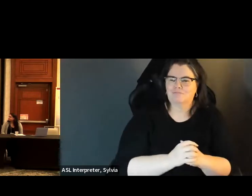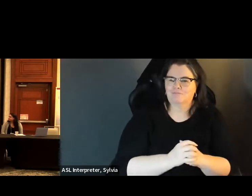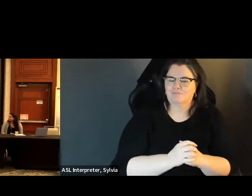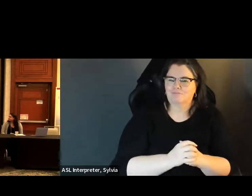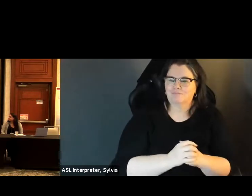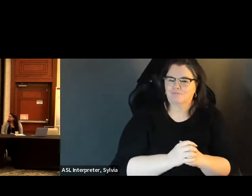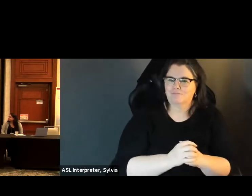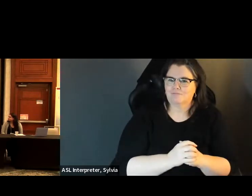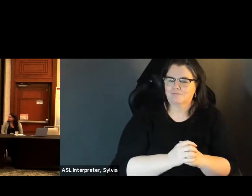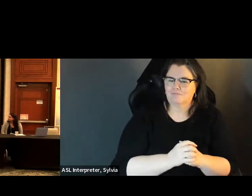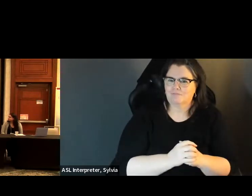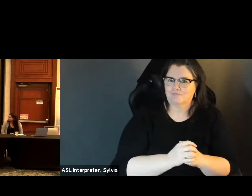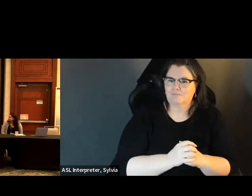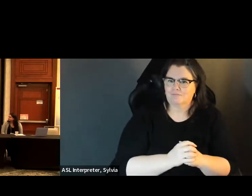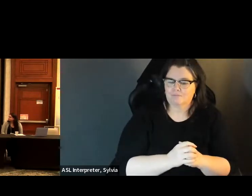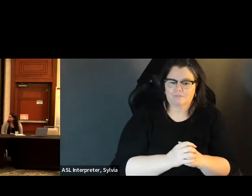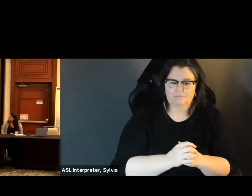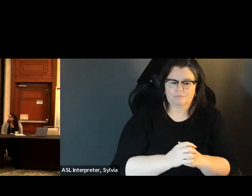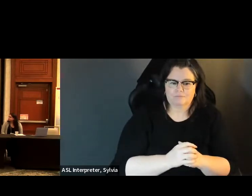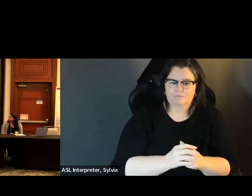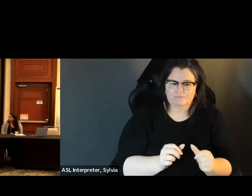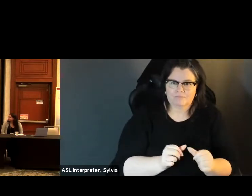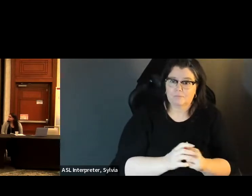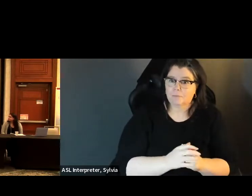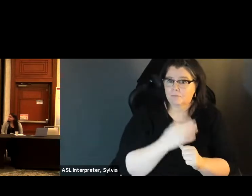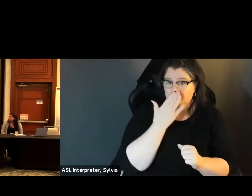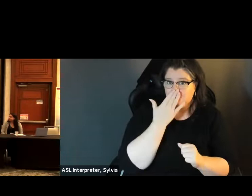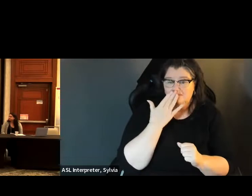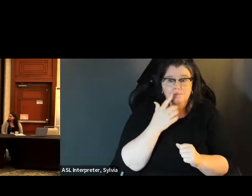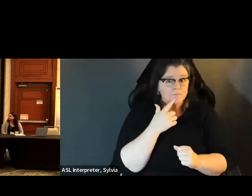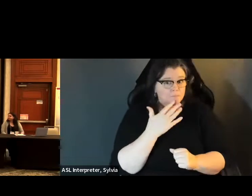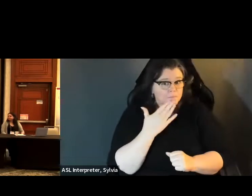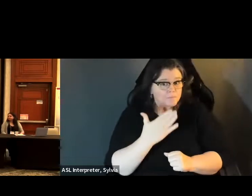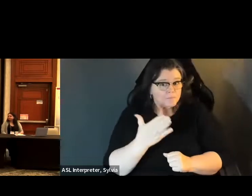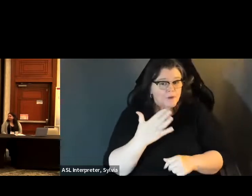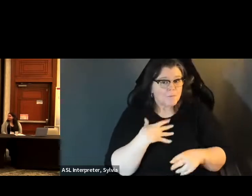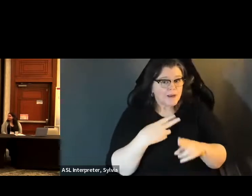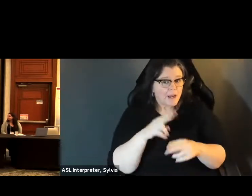Florida, sure, and I also have tattoos up my arm